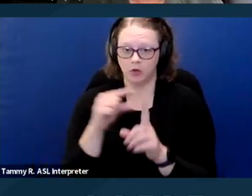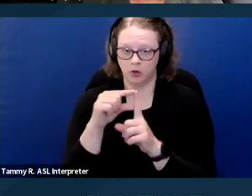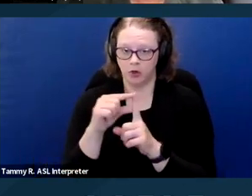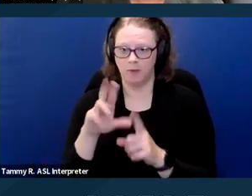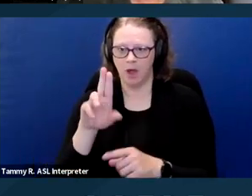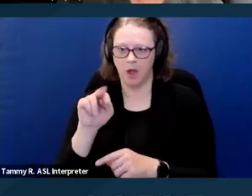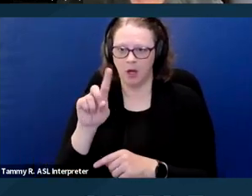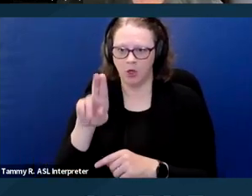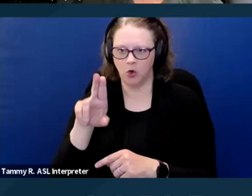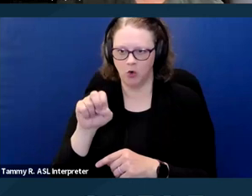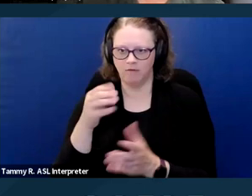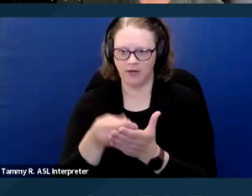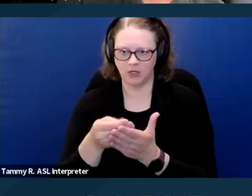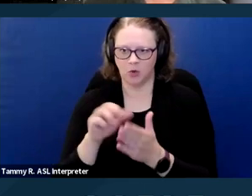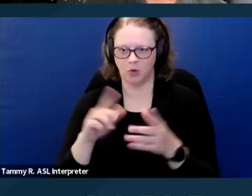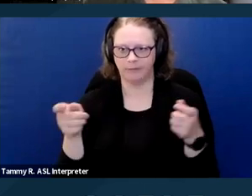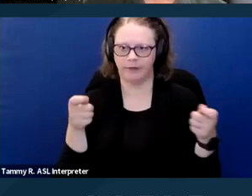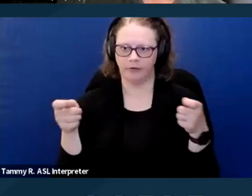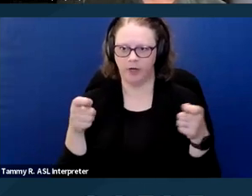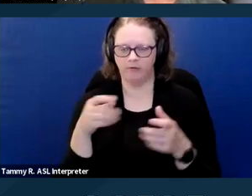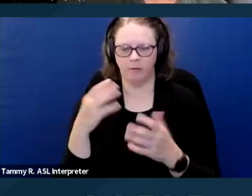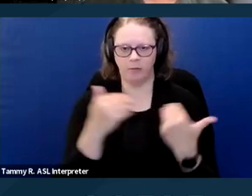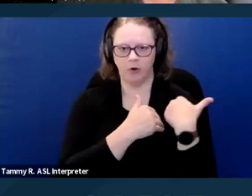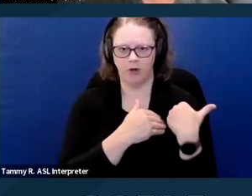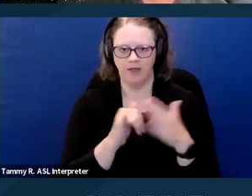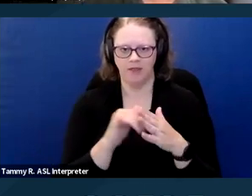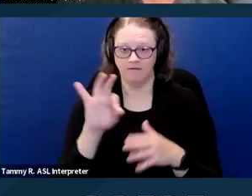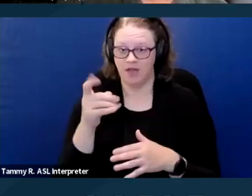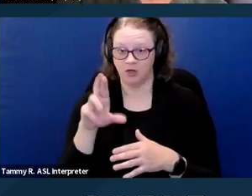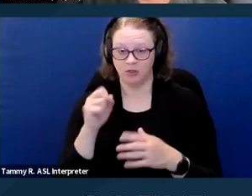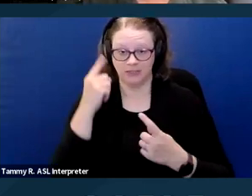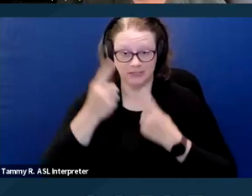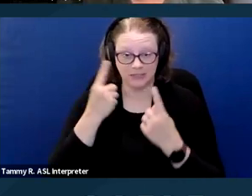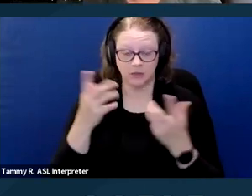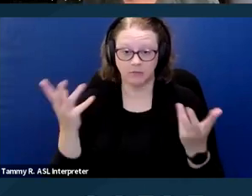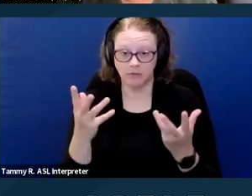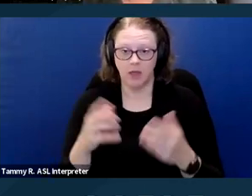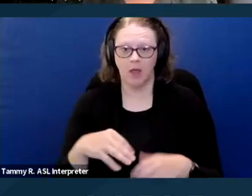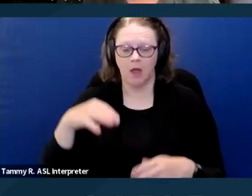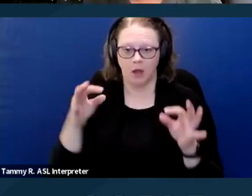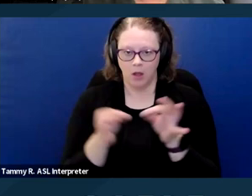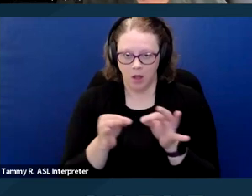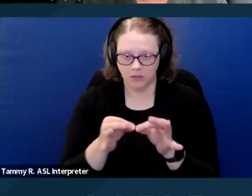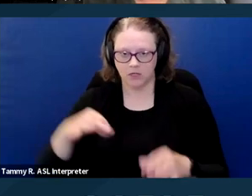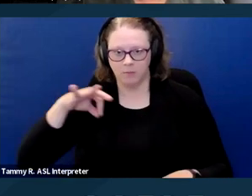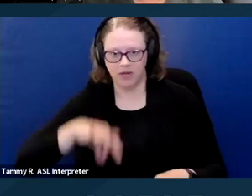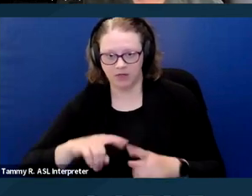the factors considered are cost benefit to the tenant of the accommodation, the financial resources